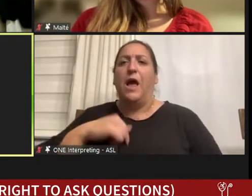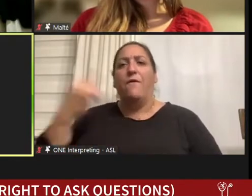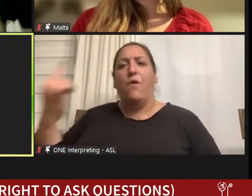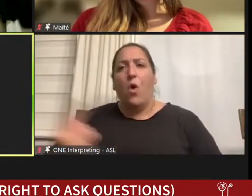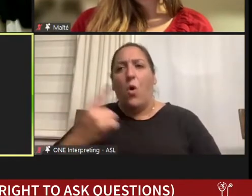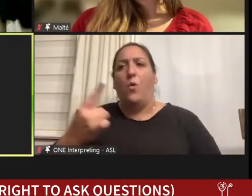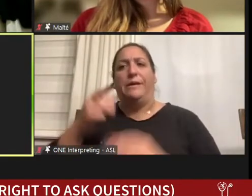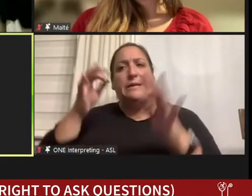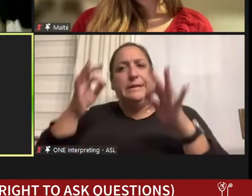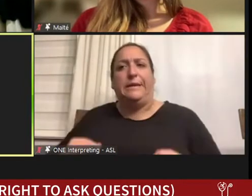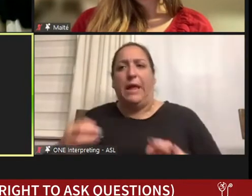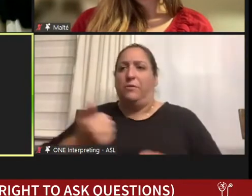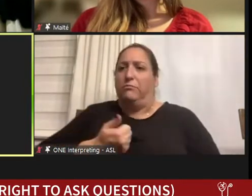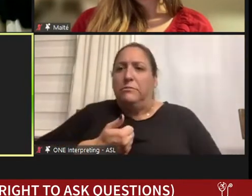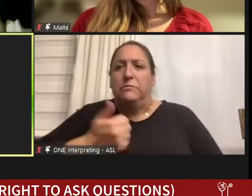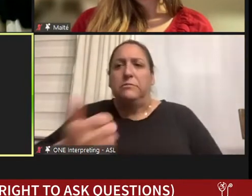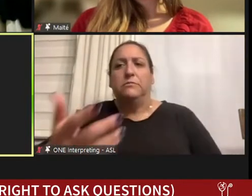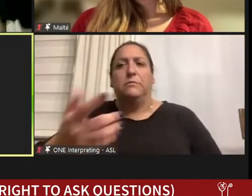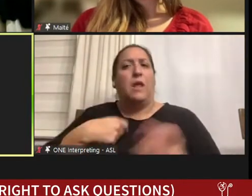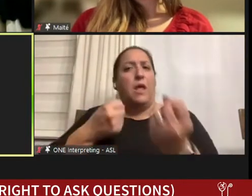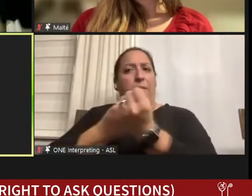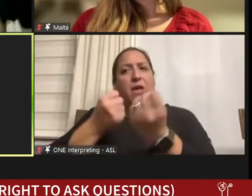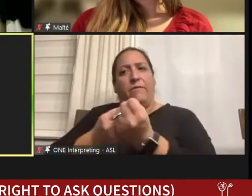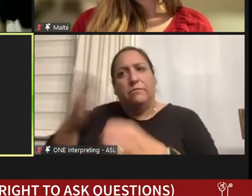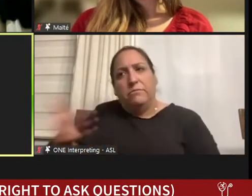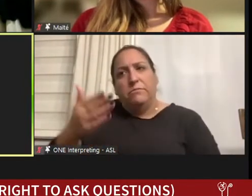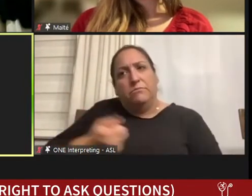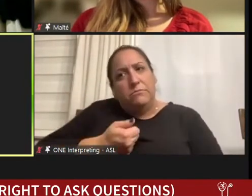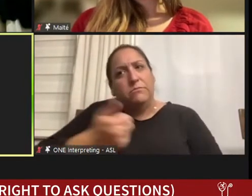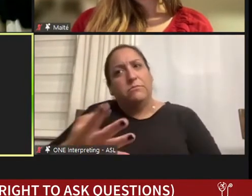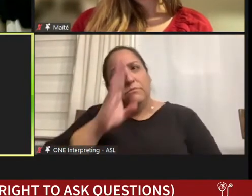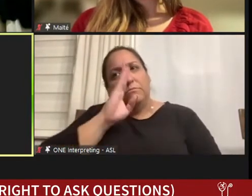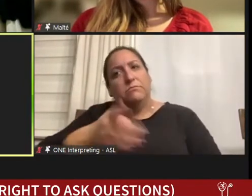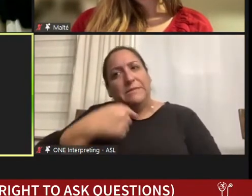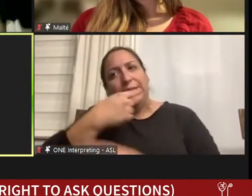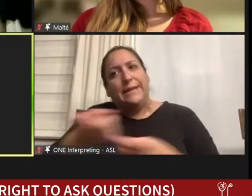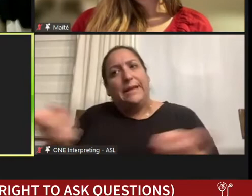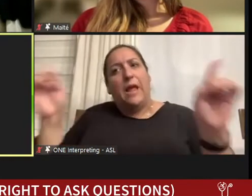and I'm an advocate for disclosing for what major reason that I will talk about in the end, but for